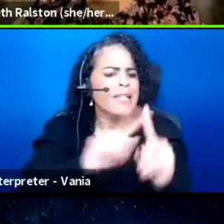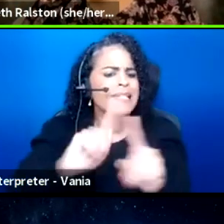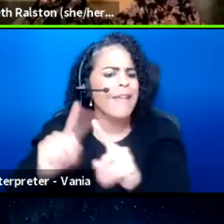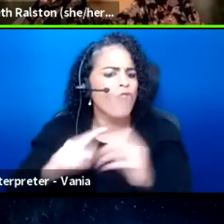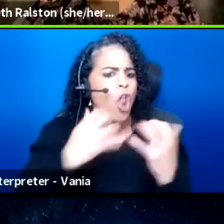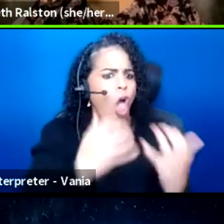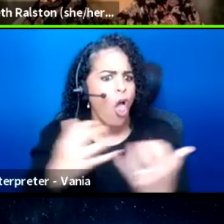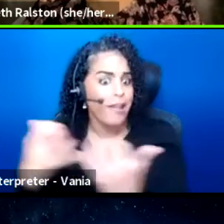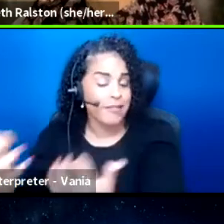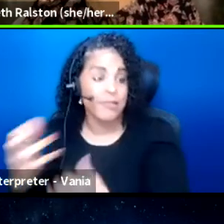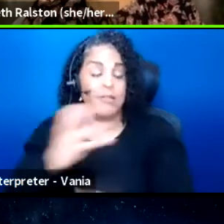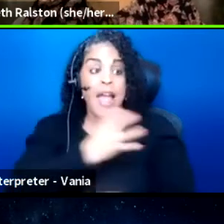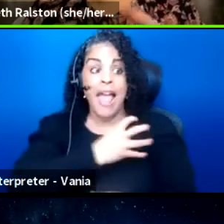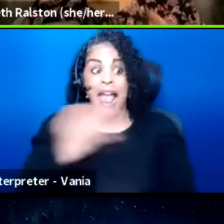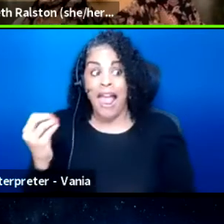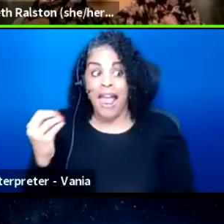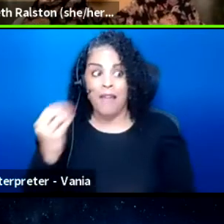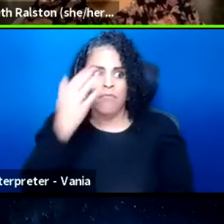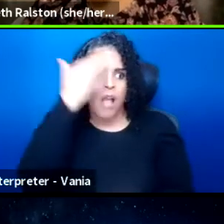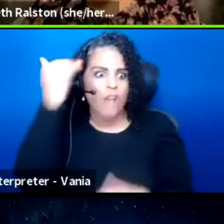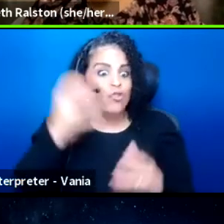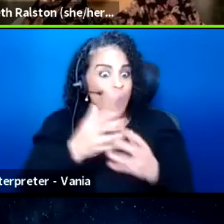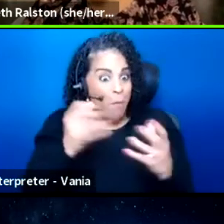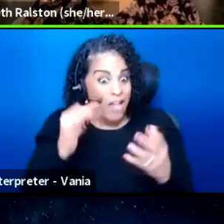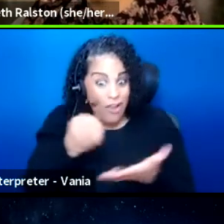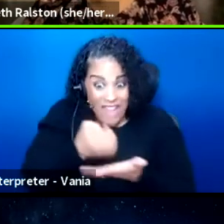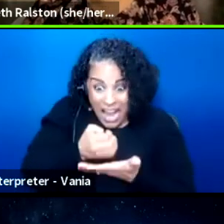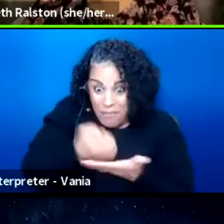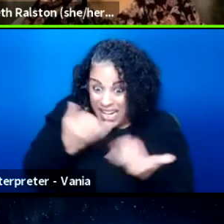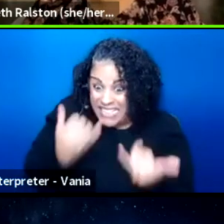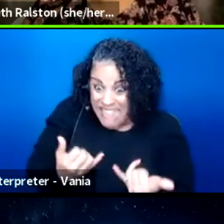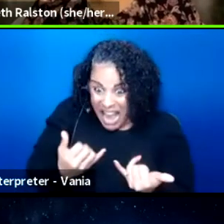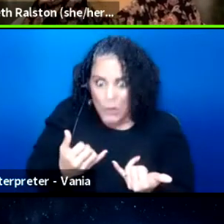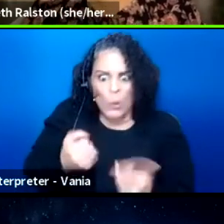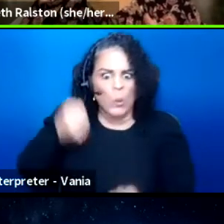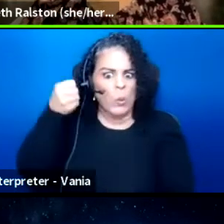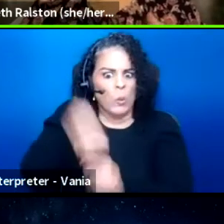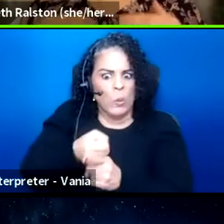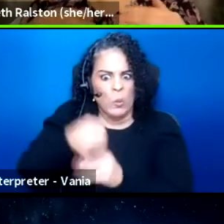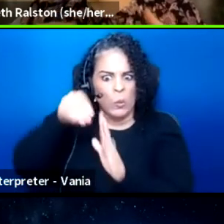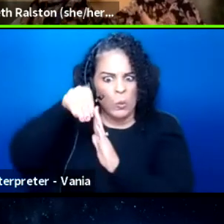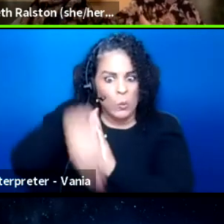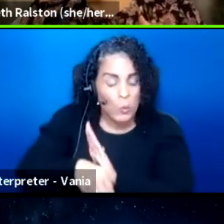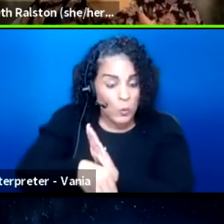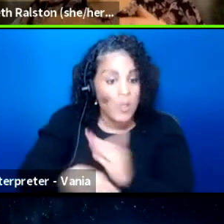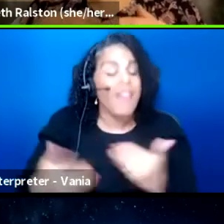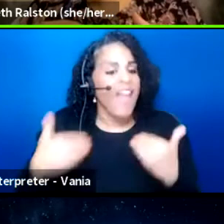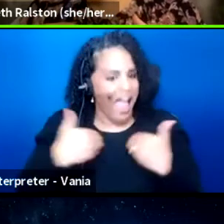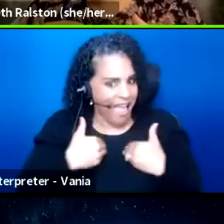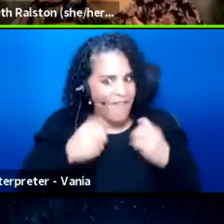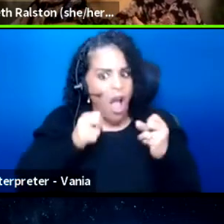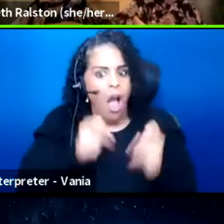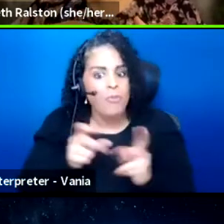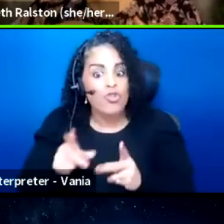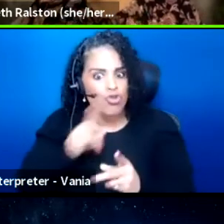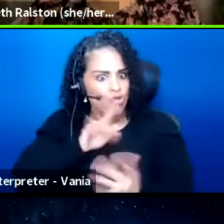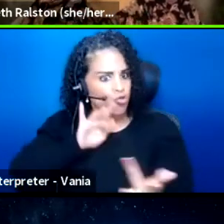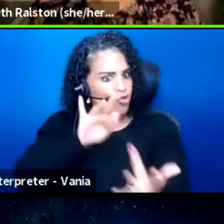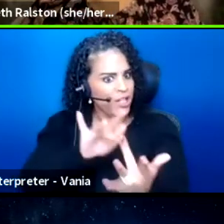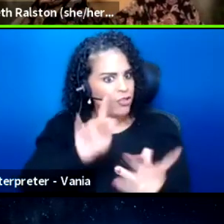and because so much of the economy has been hard hit, there's an opportunity to reach people who may not